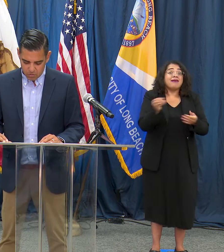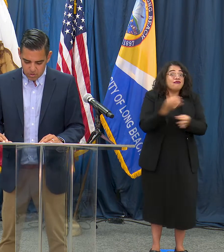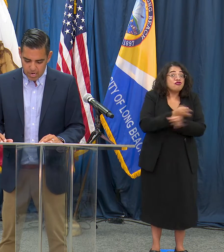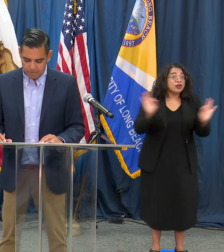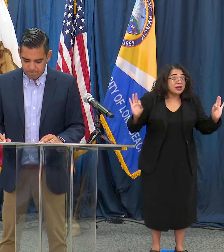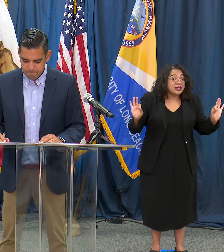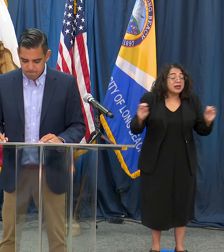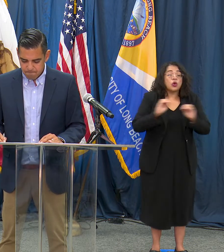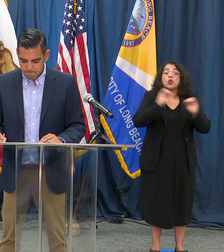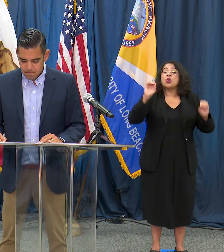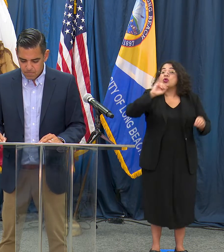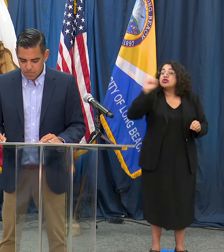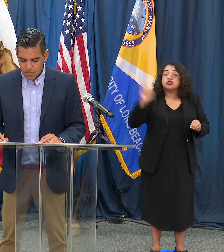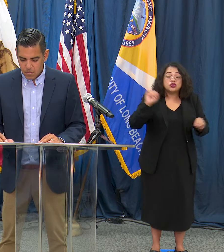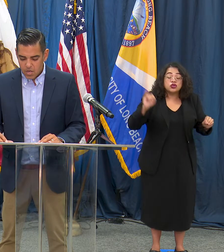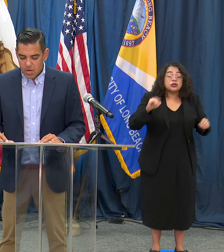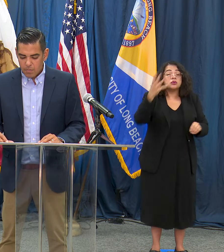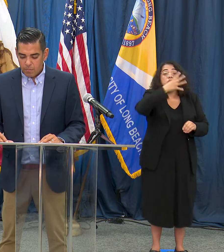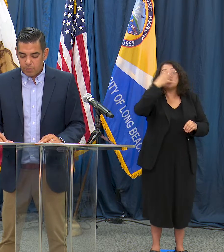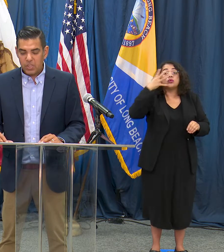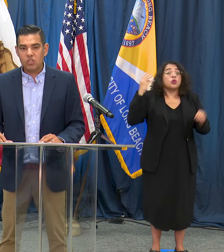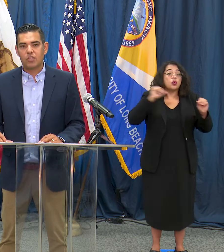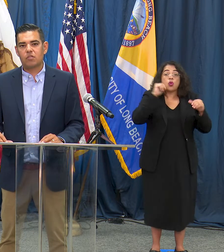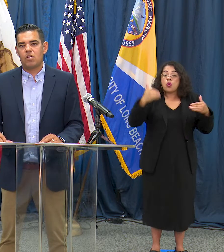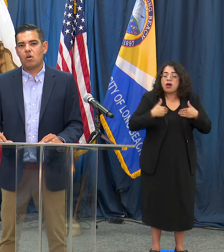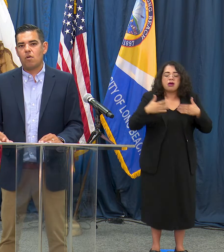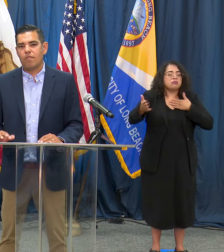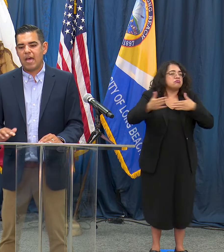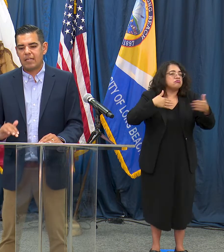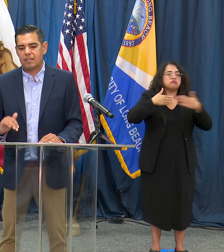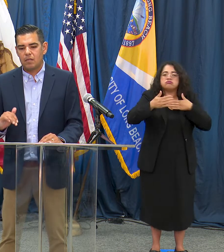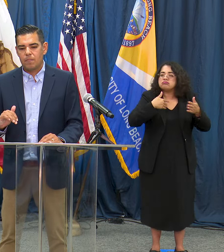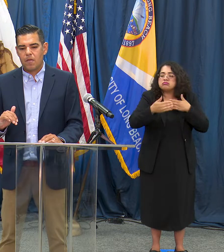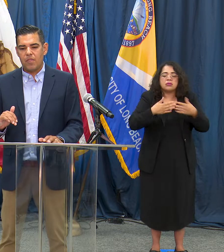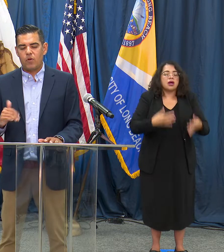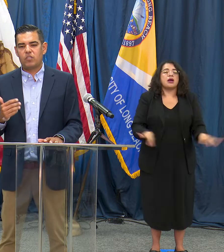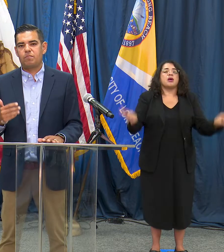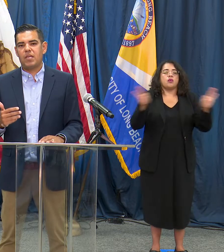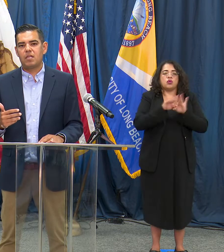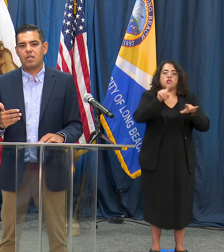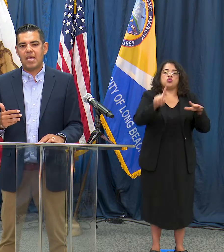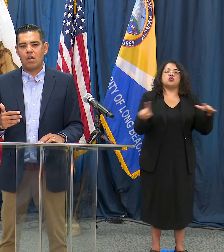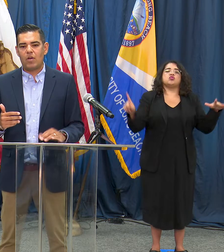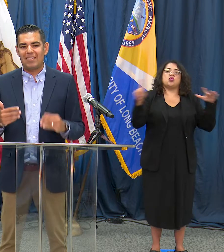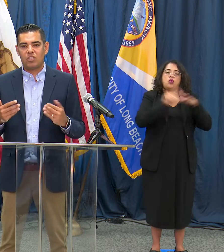not. Please also know that there has been now an